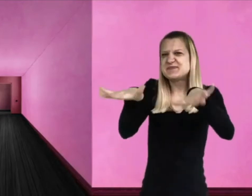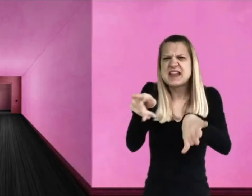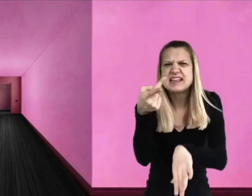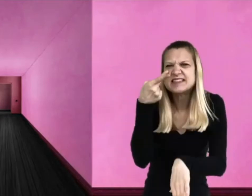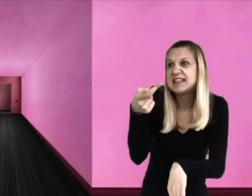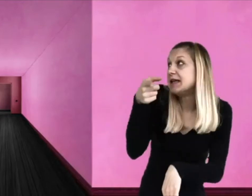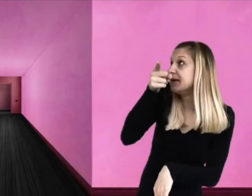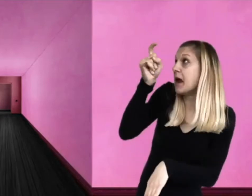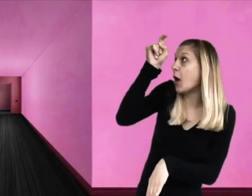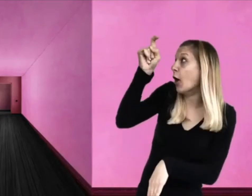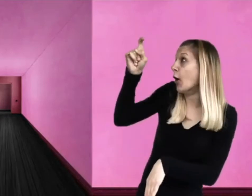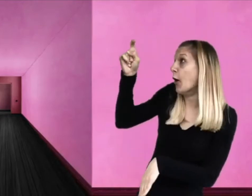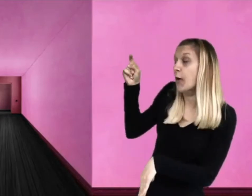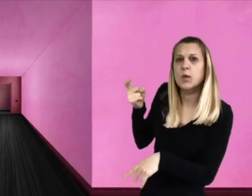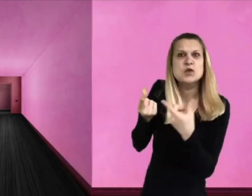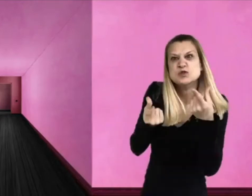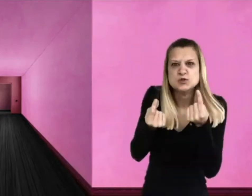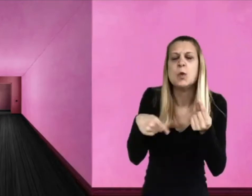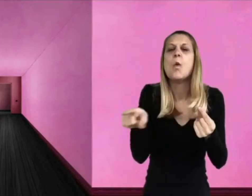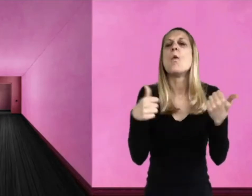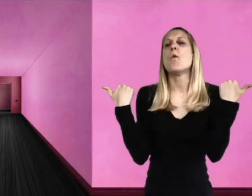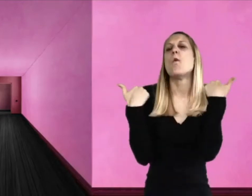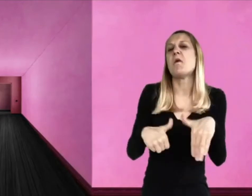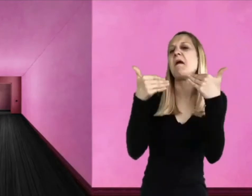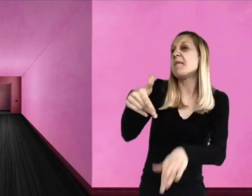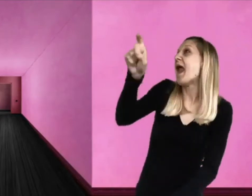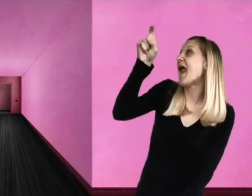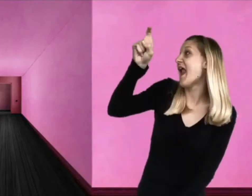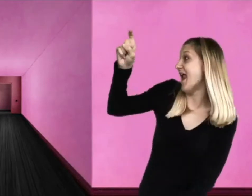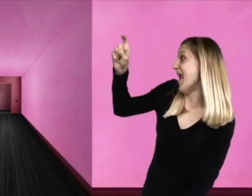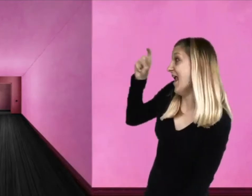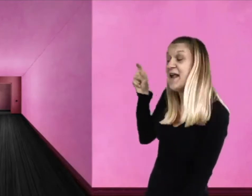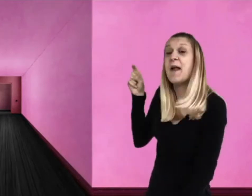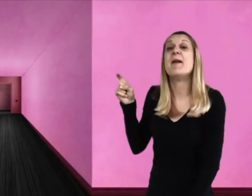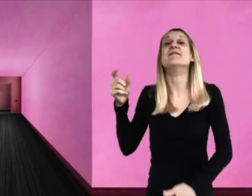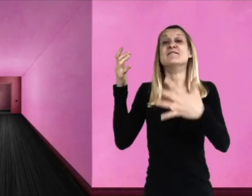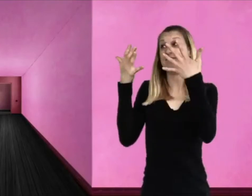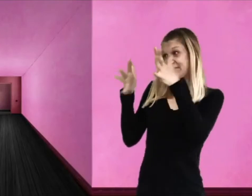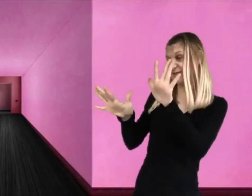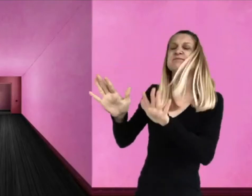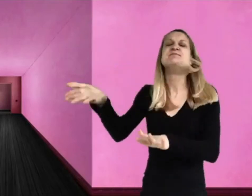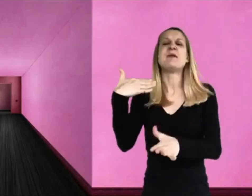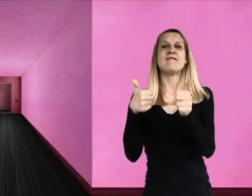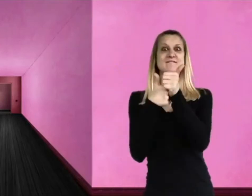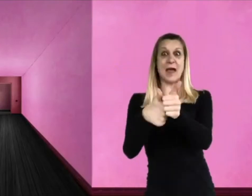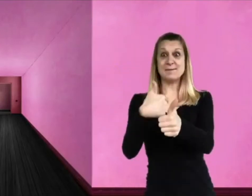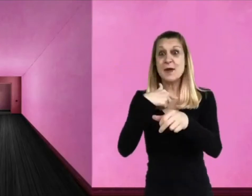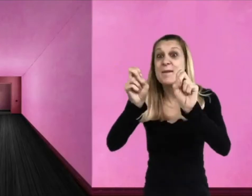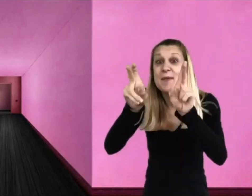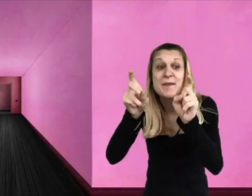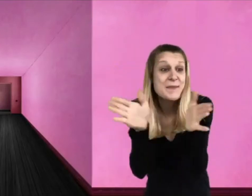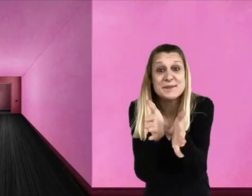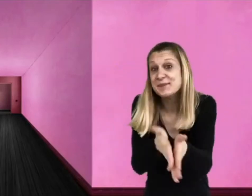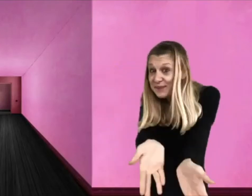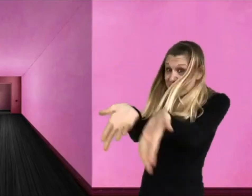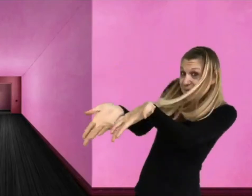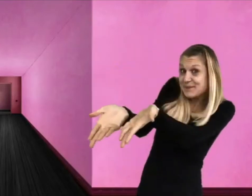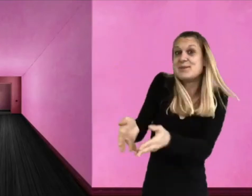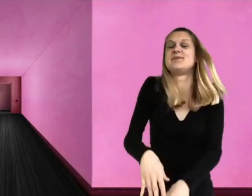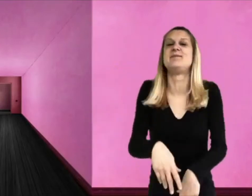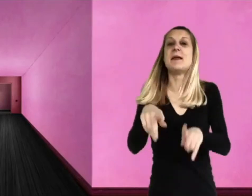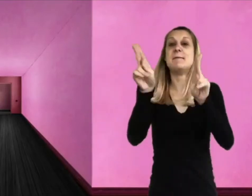Will you please hang your coats and hats on those pegs over there, and then follow me.